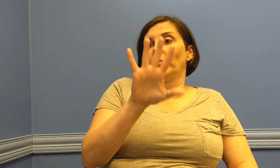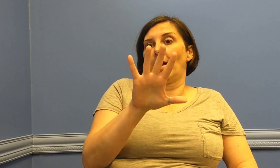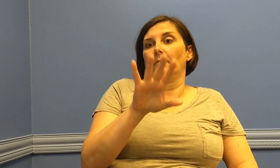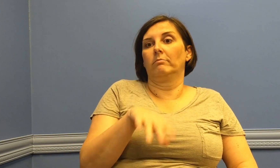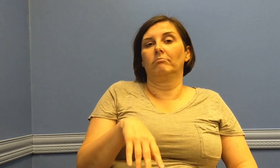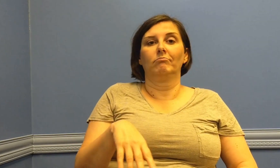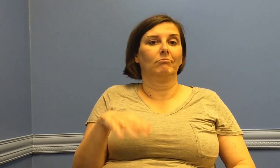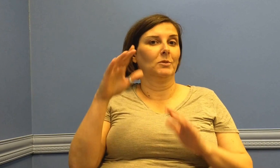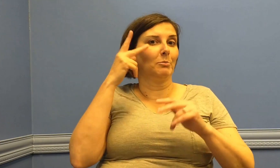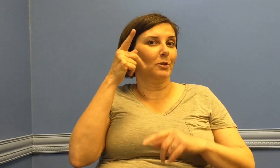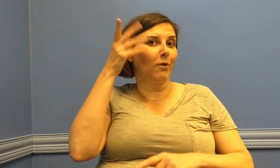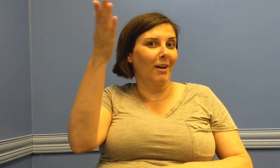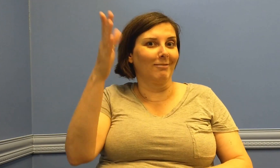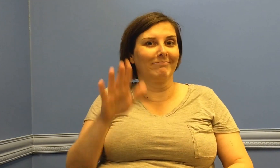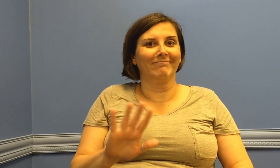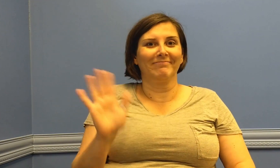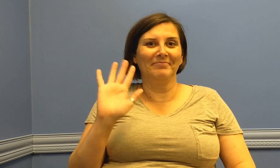Hope to see you there! Bye!